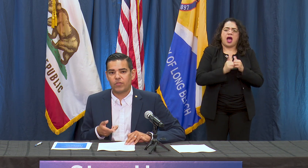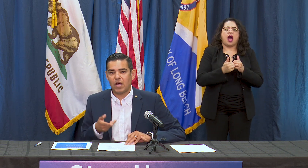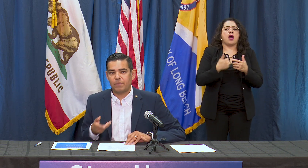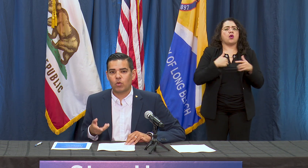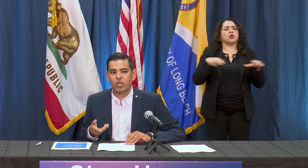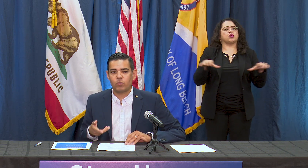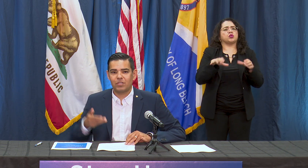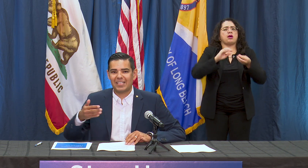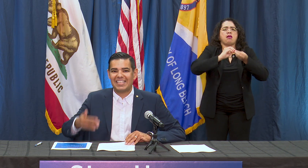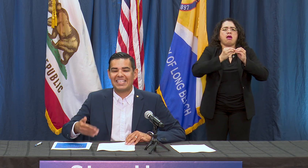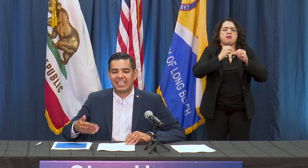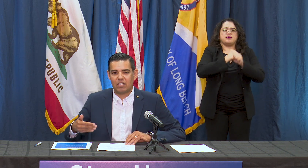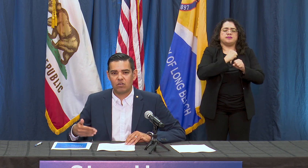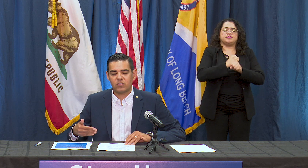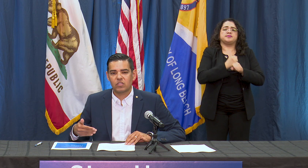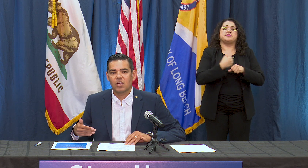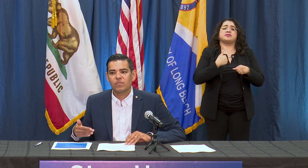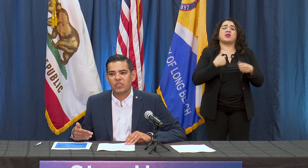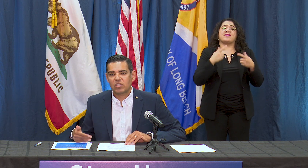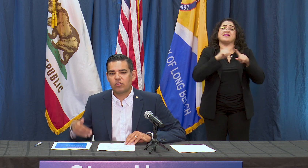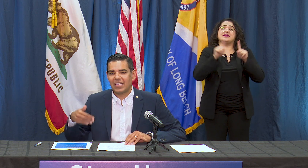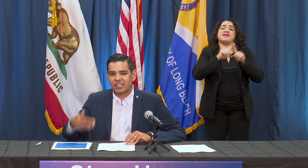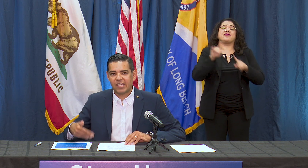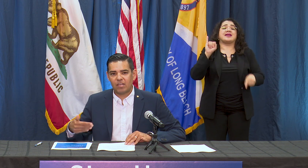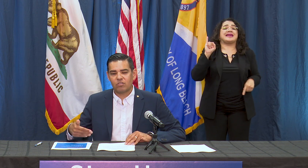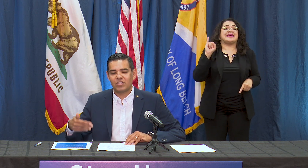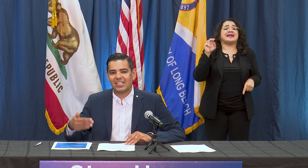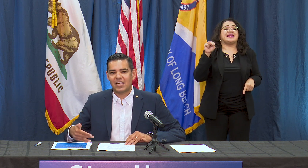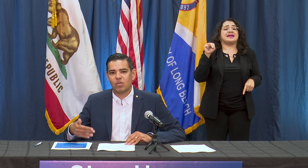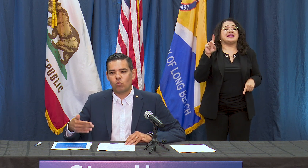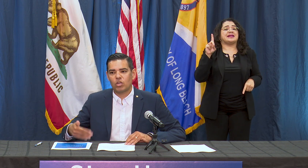going through these indicators. These are the indicators and the data that we're